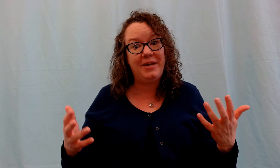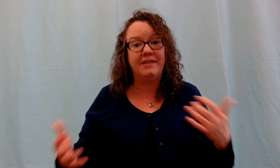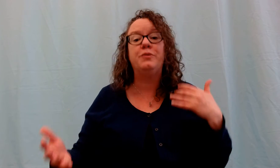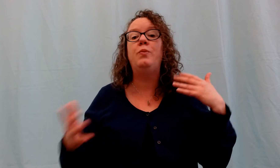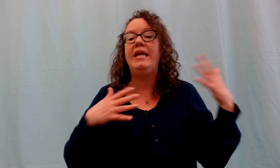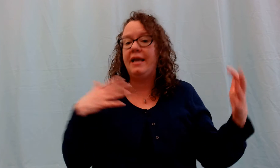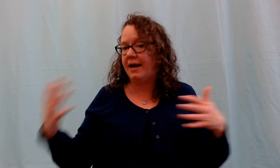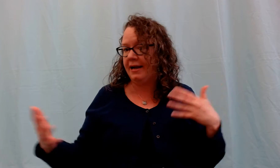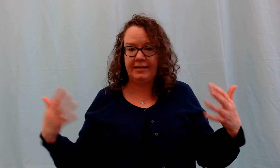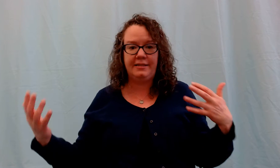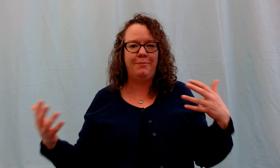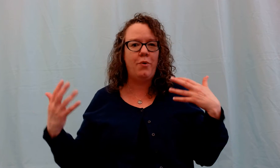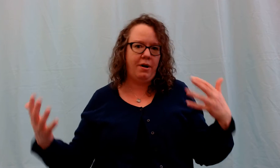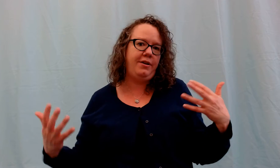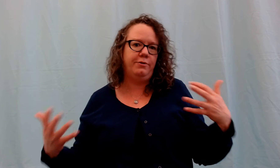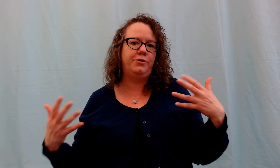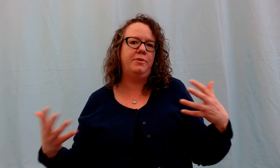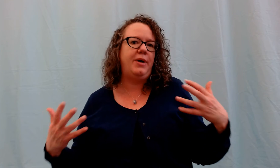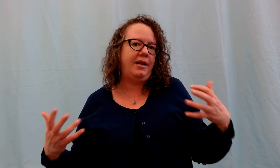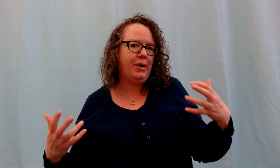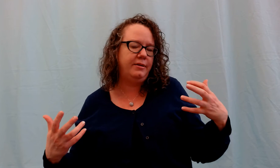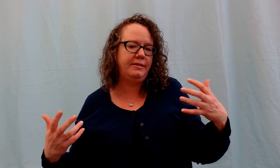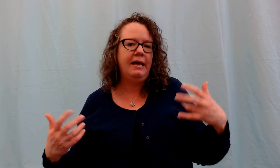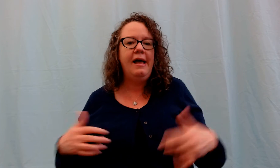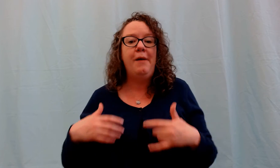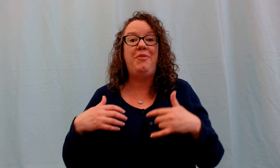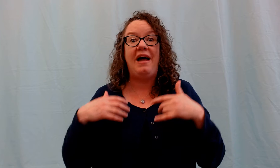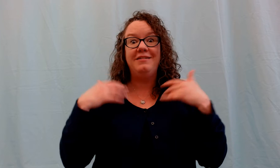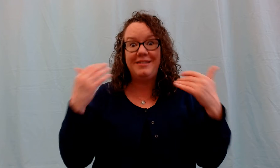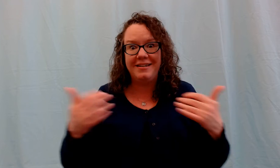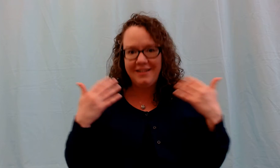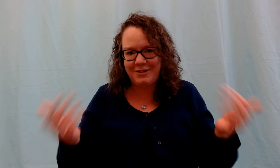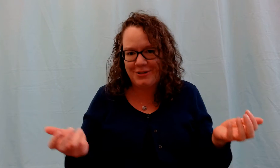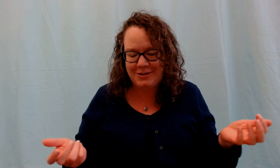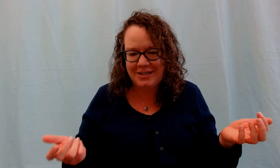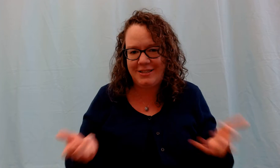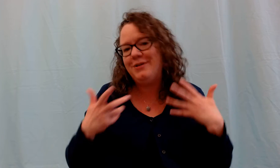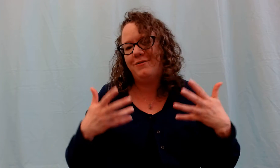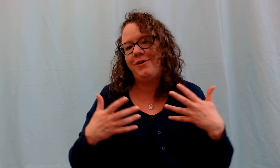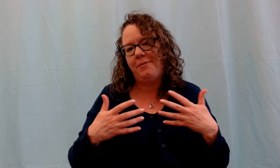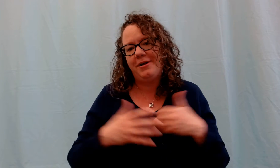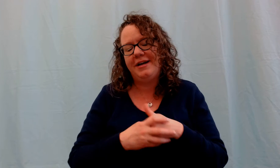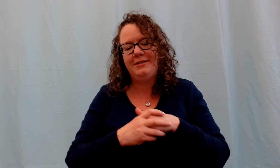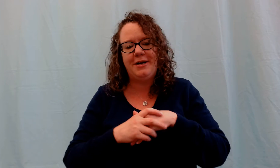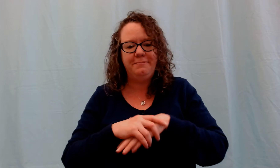because we can highlight some more unusual body parts that still introduce us to new vocabulary. So